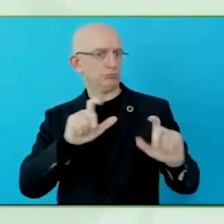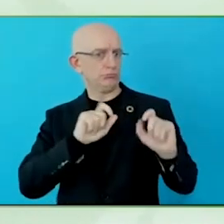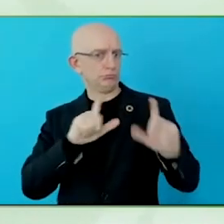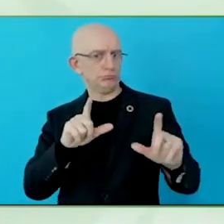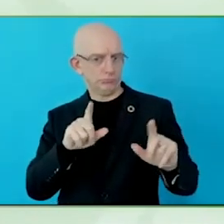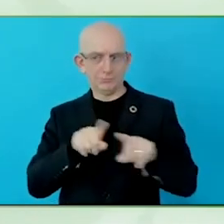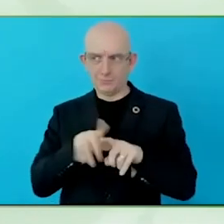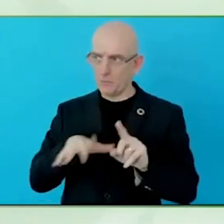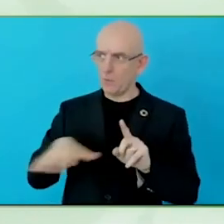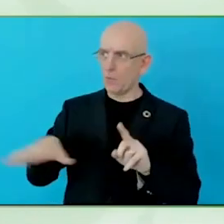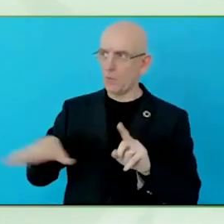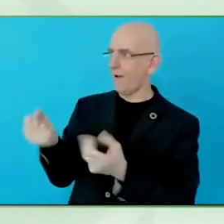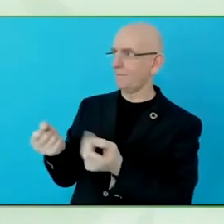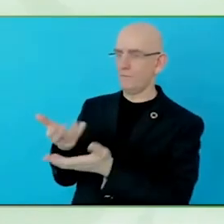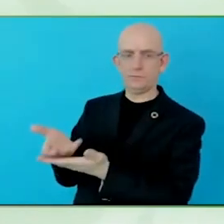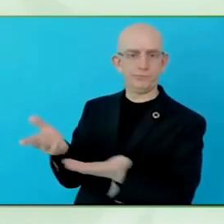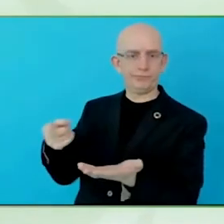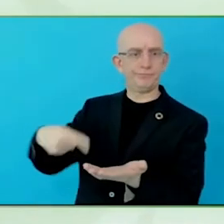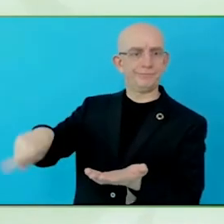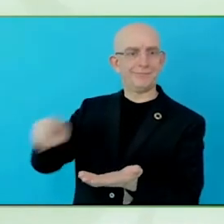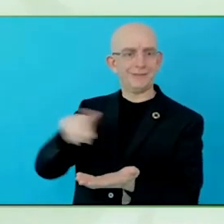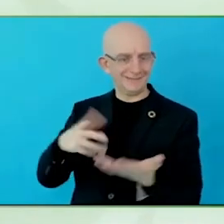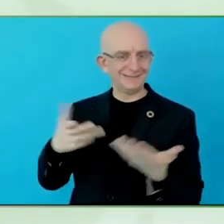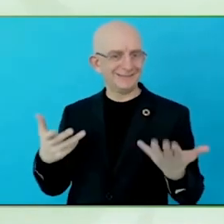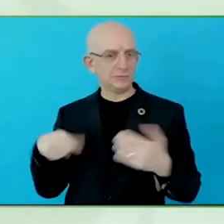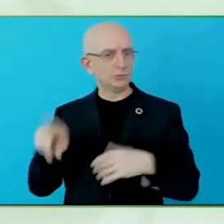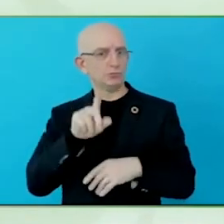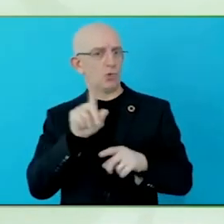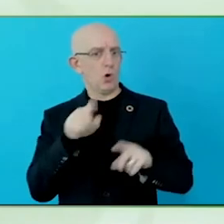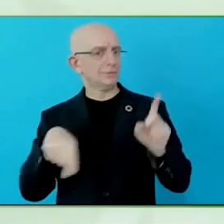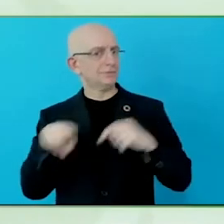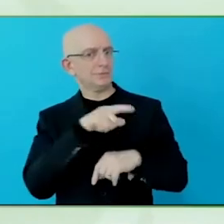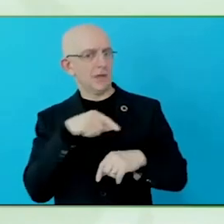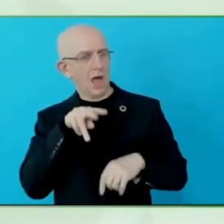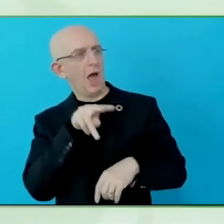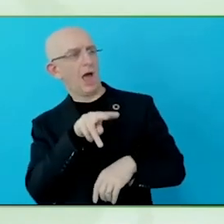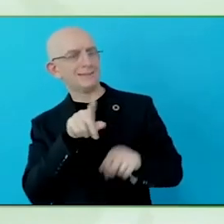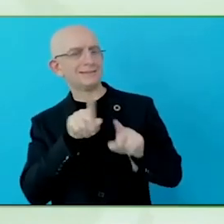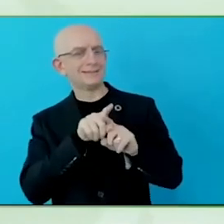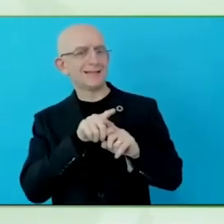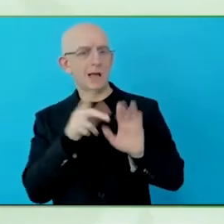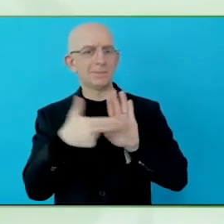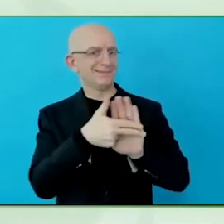Some more coverage and better coverage basically, in terms of